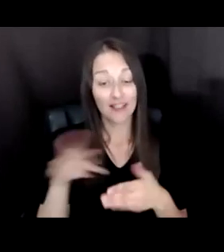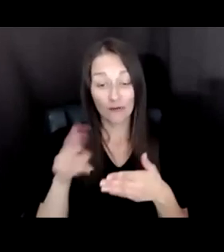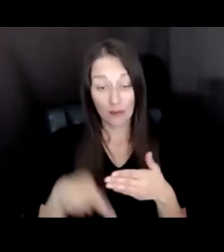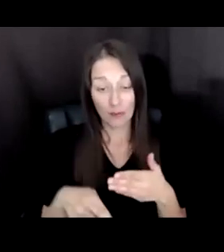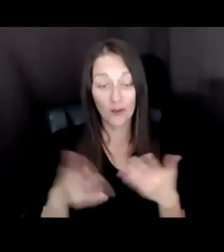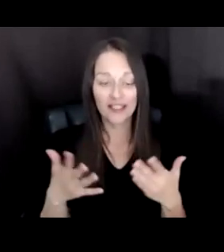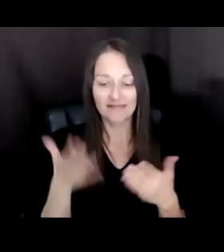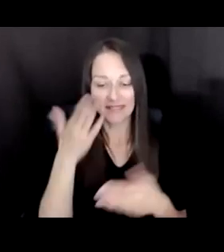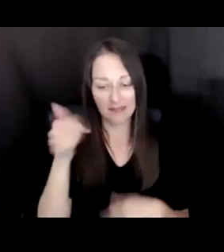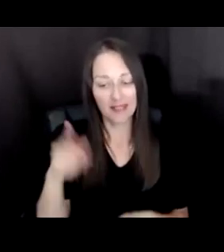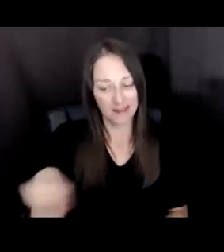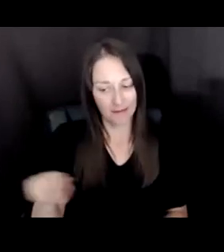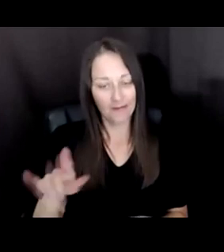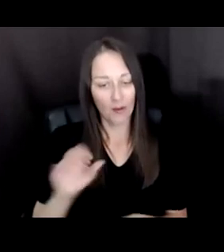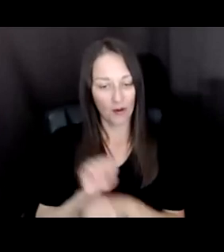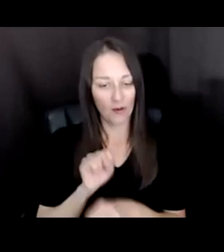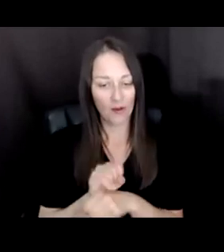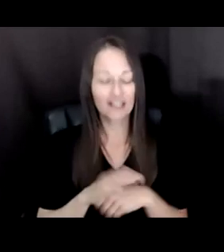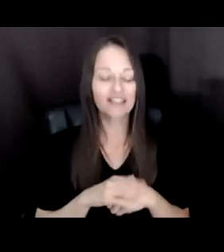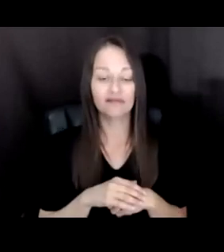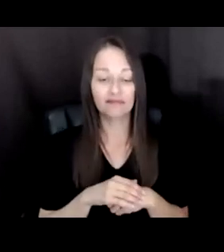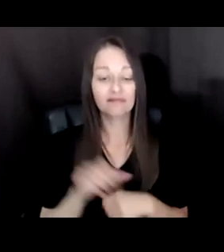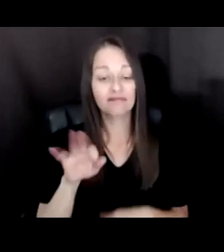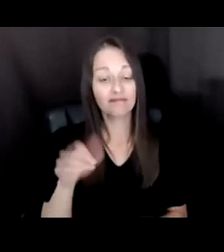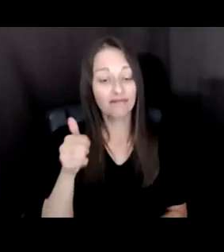THROUGHOUT TODAY'S EVENT, IF YOU'RE AN ARTIST OR ORGANIZATION WORKING AT THE